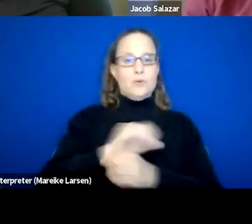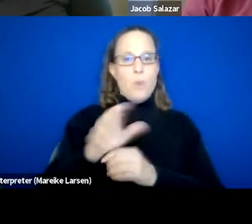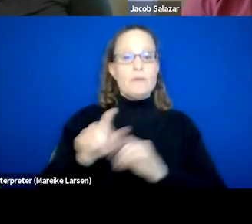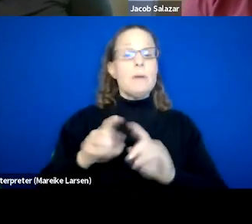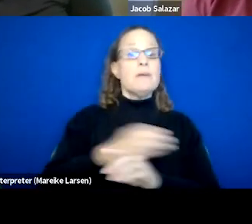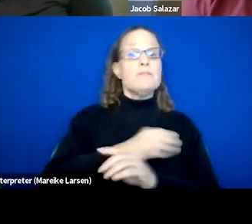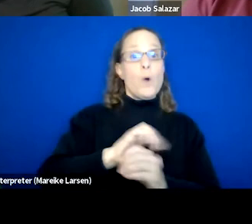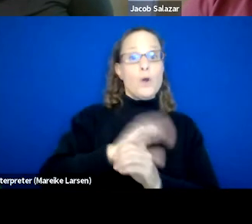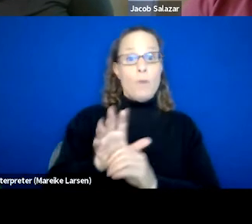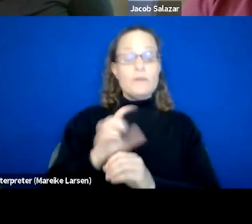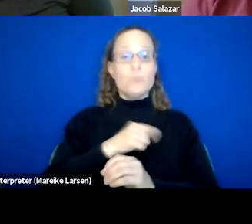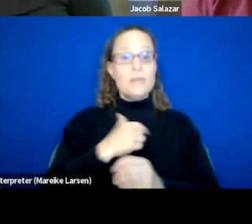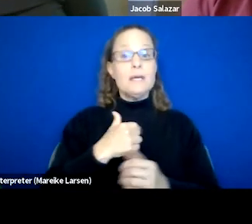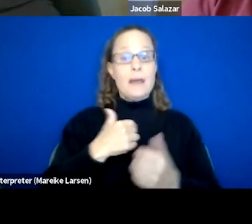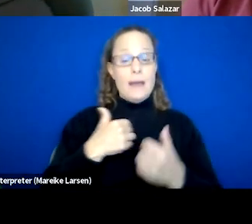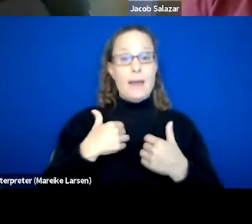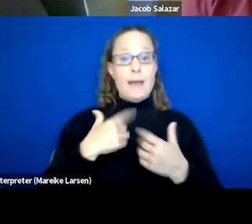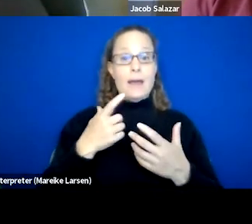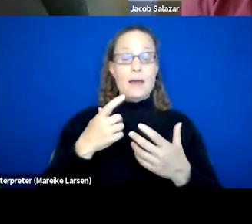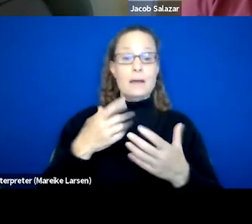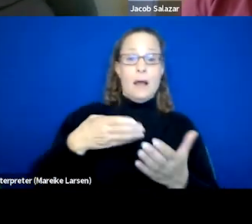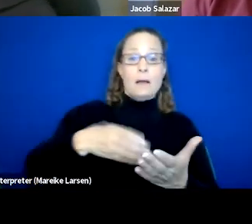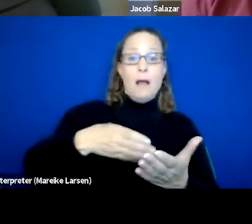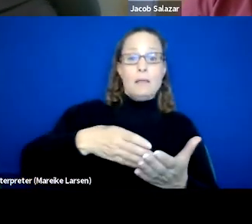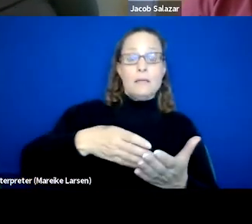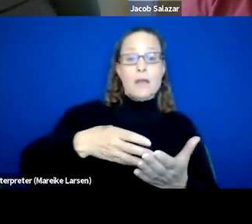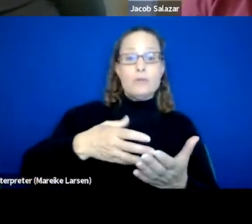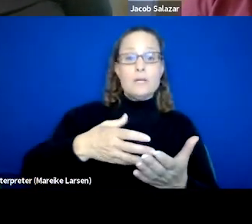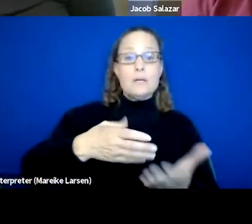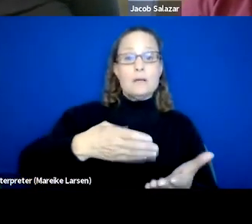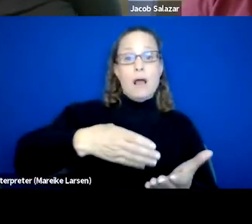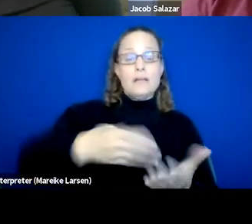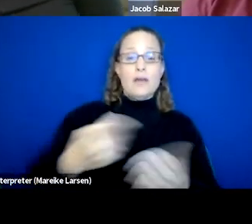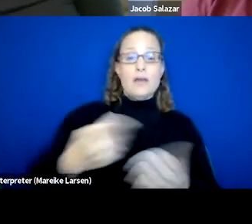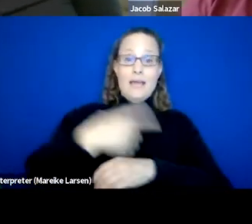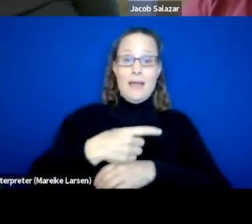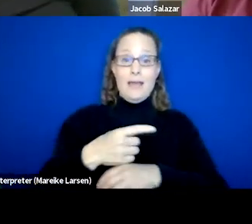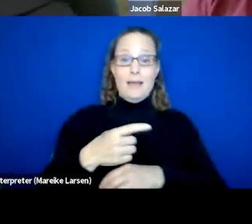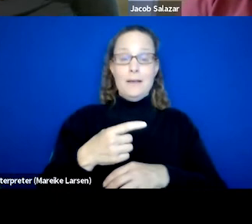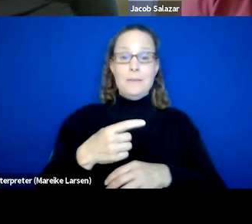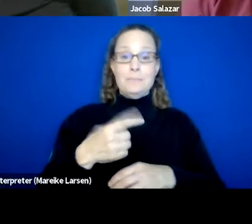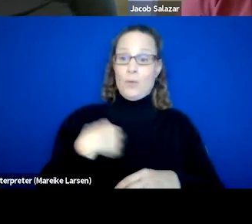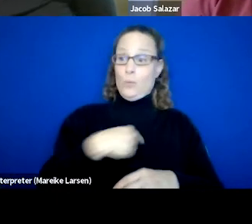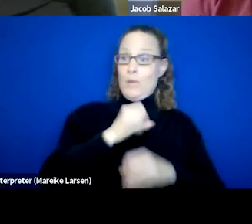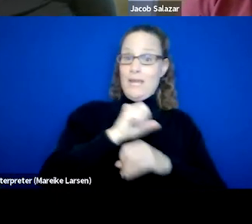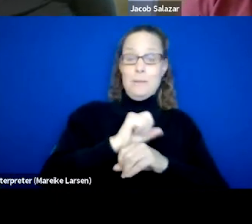we actually would have a Culinary Day where we as employees would be able